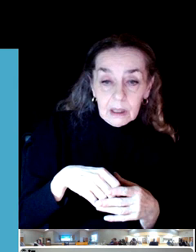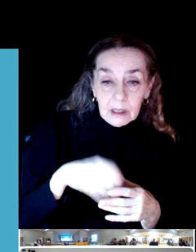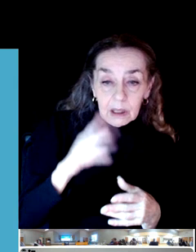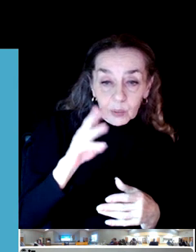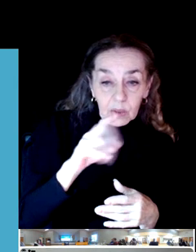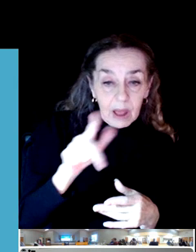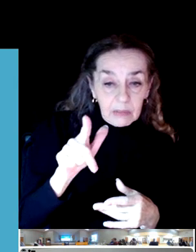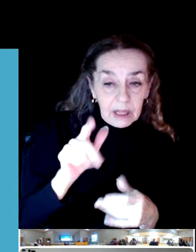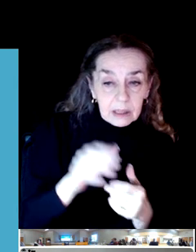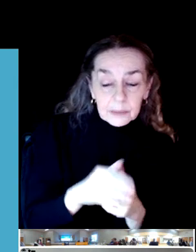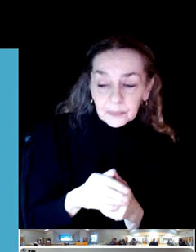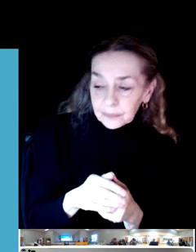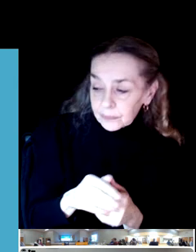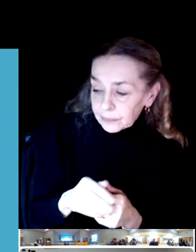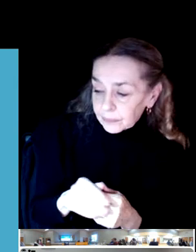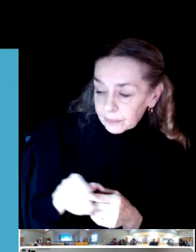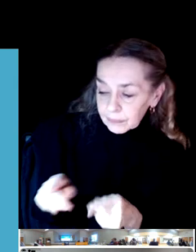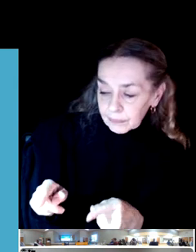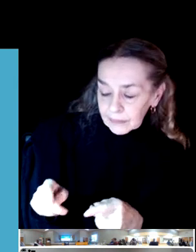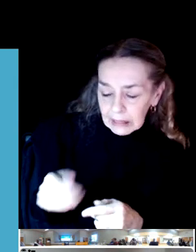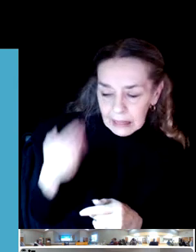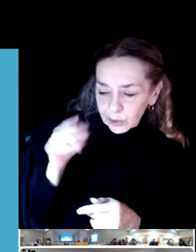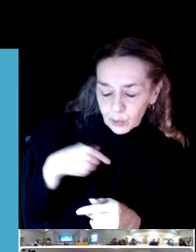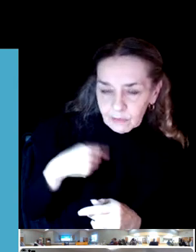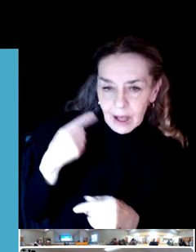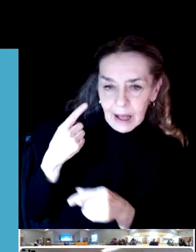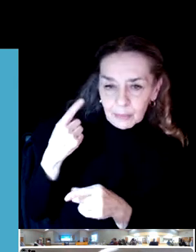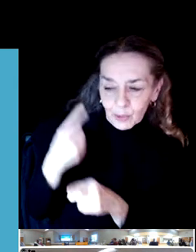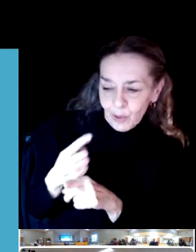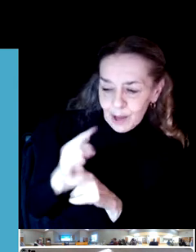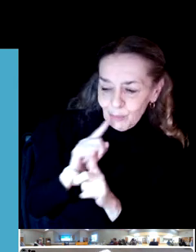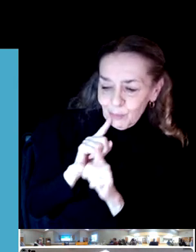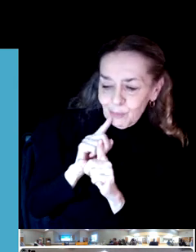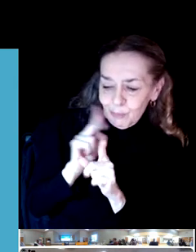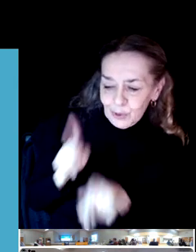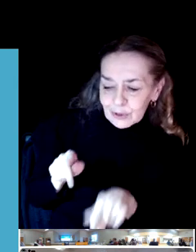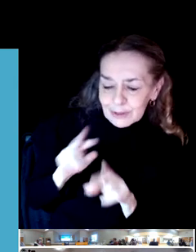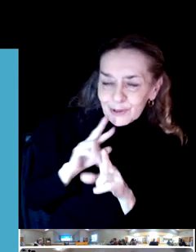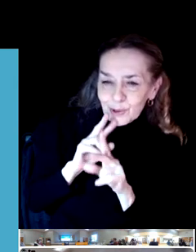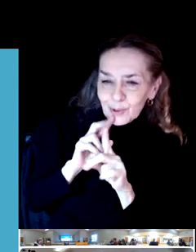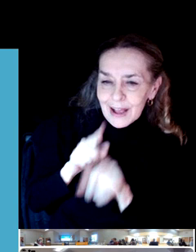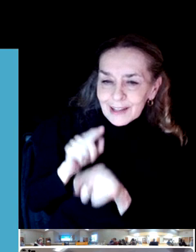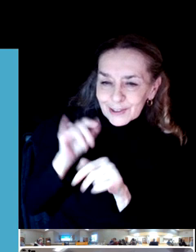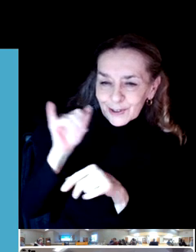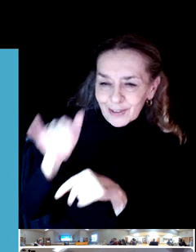A great question, and I don't know if I'm the person to take that on, but...